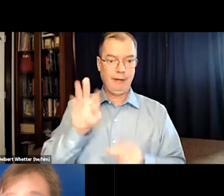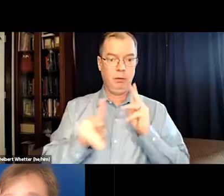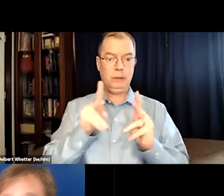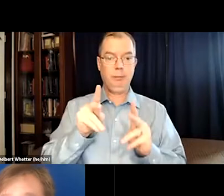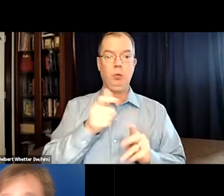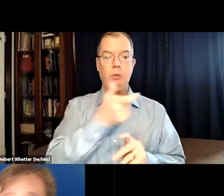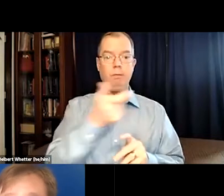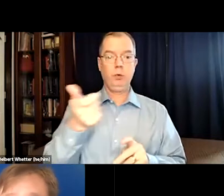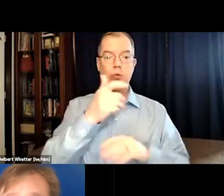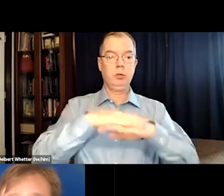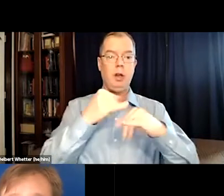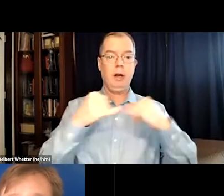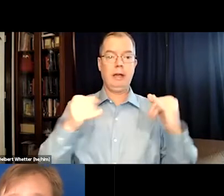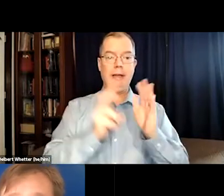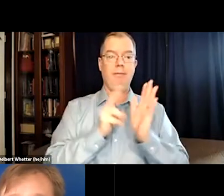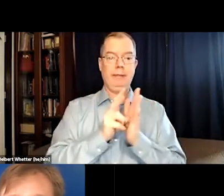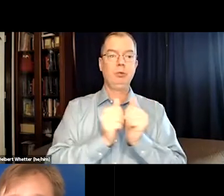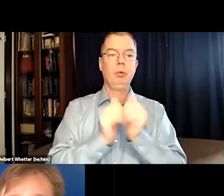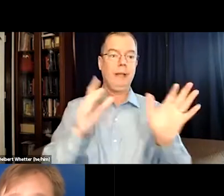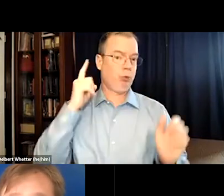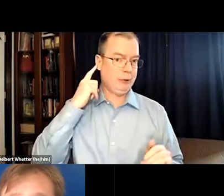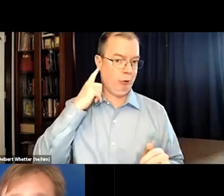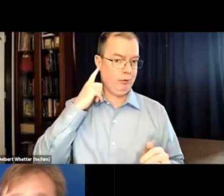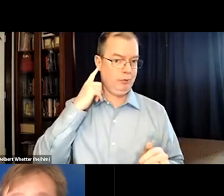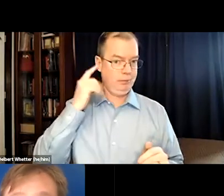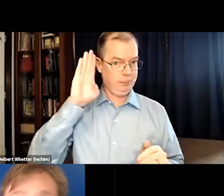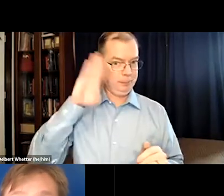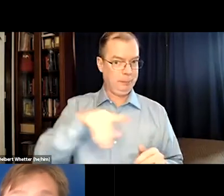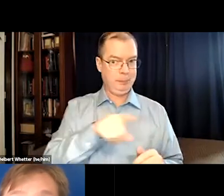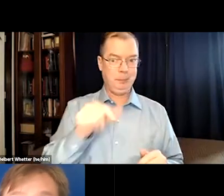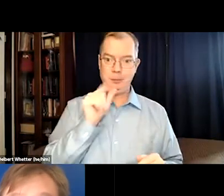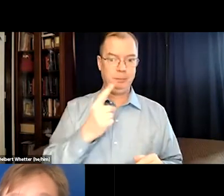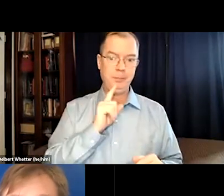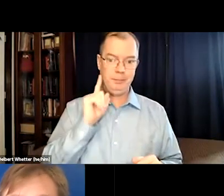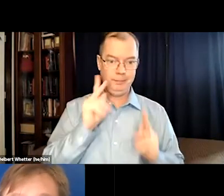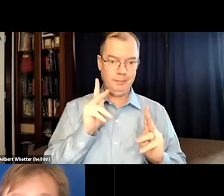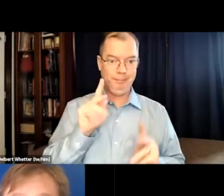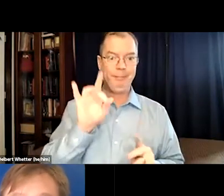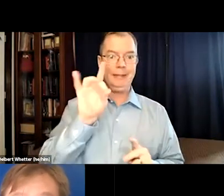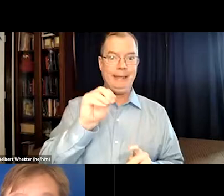because 80% to 90% of people who watch videos online, they watch without sound. And I don't know.